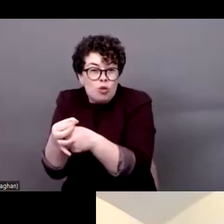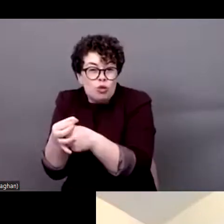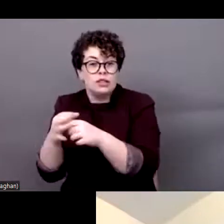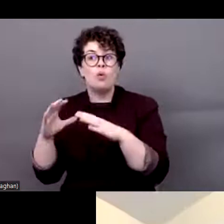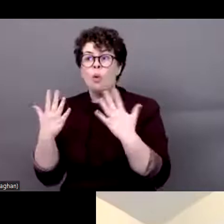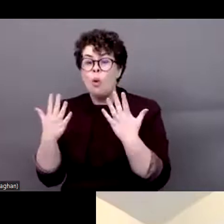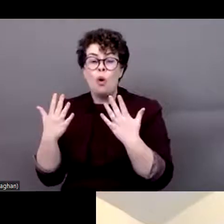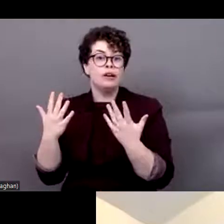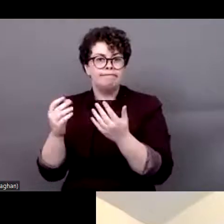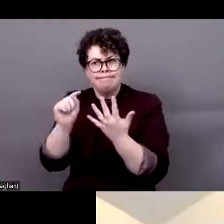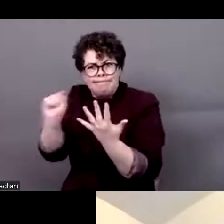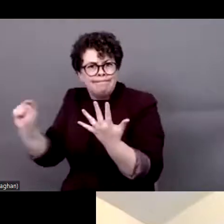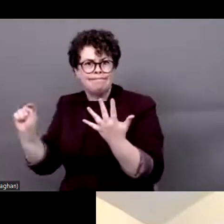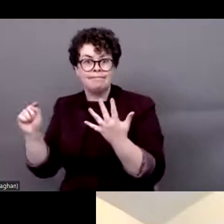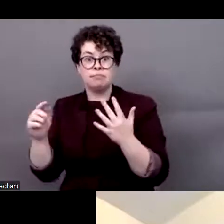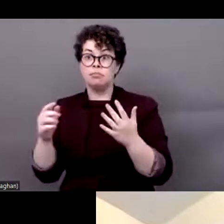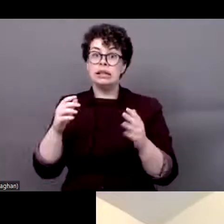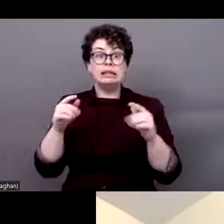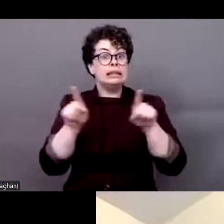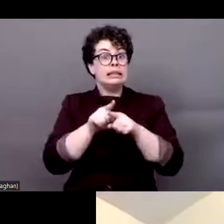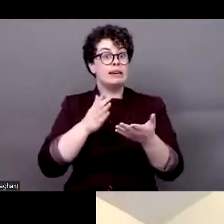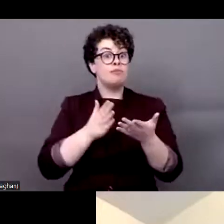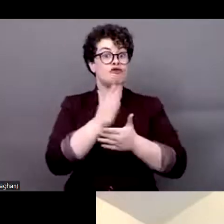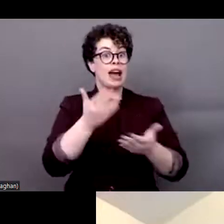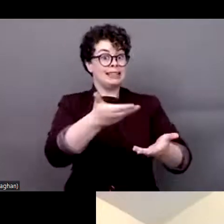minorities, the rights has not reached the same level as it has